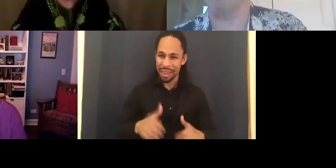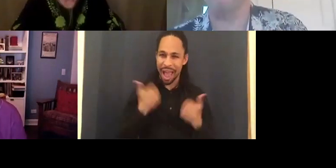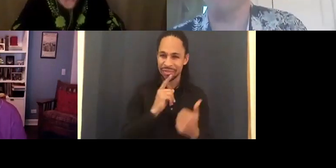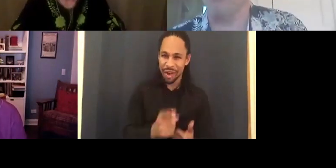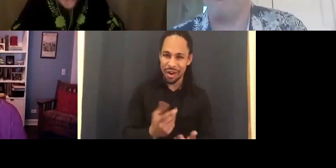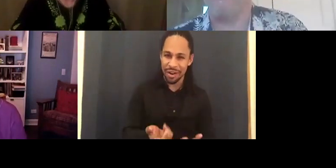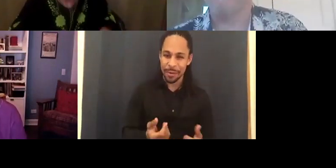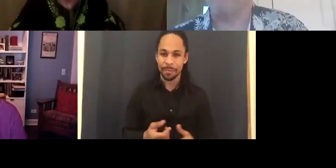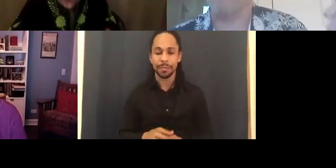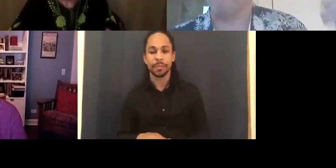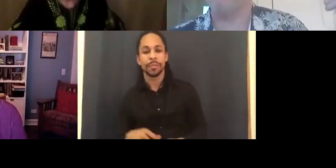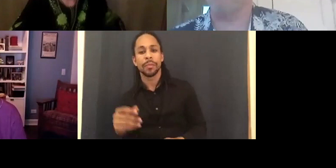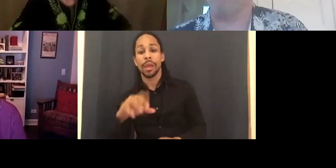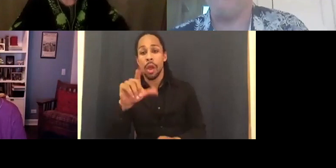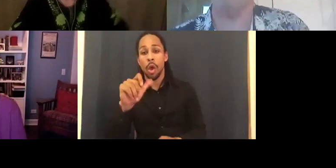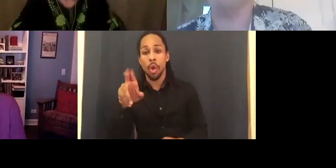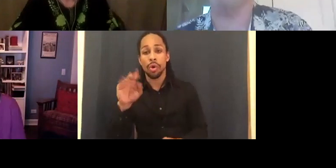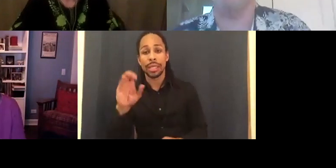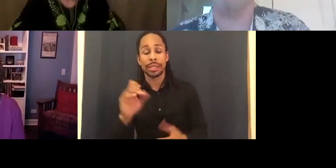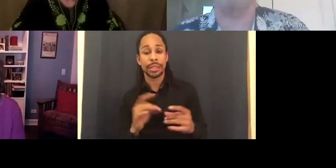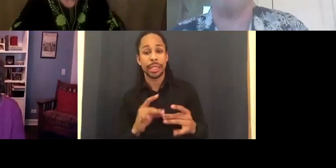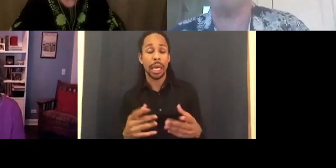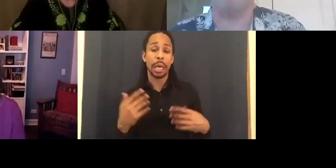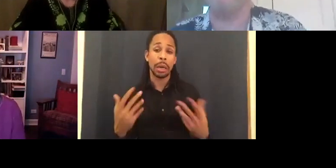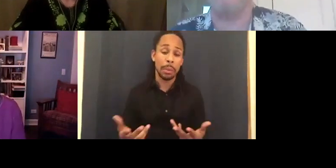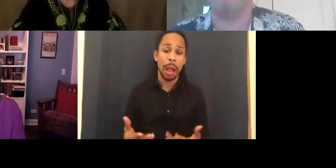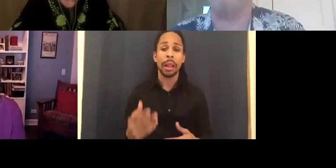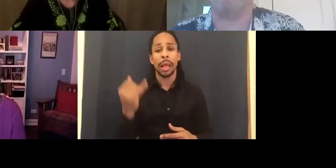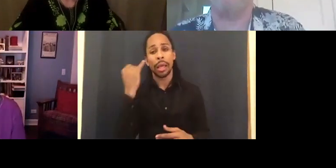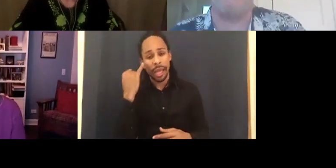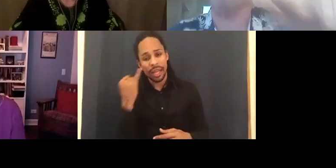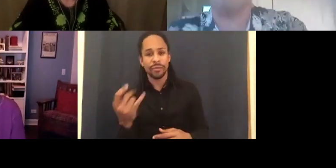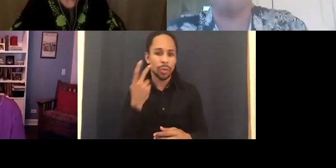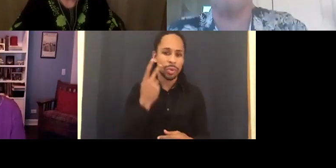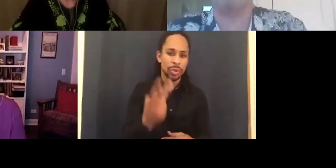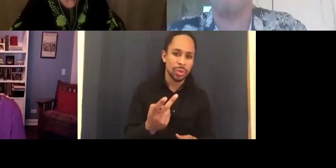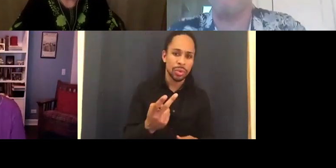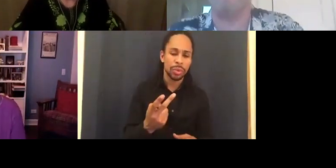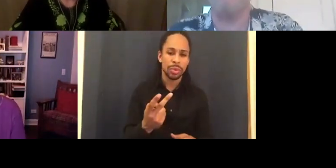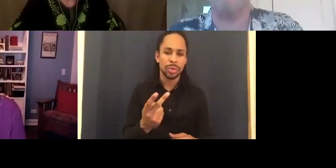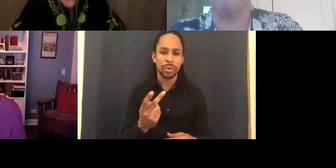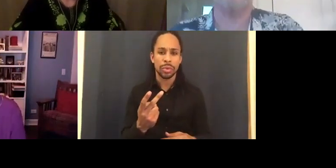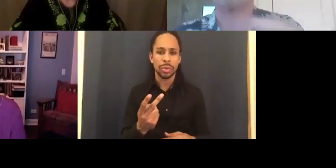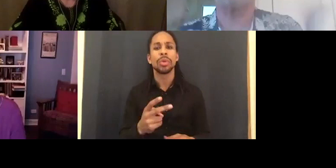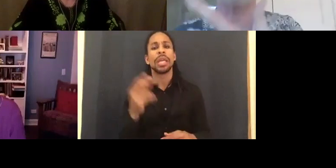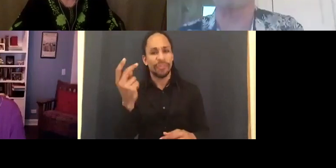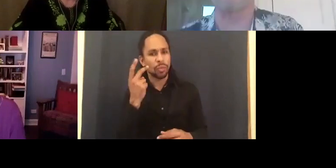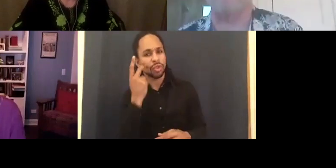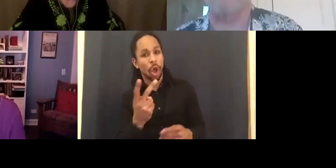door or whatever the things you would face on a day to day, without making it a big exposition, that could be useful. MAT FRASER: Somebody going did you